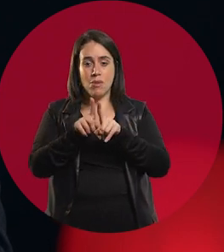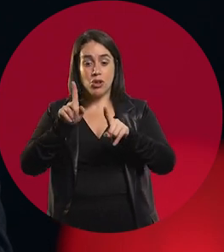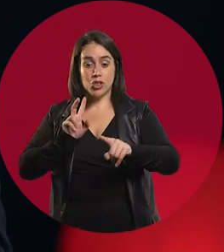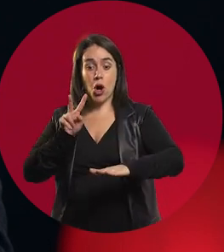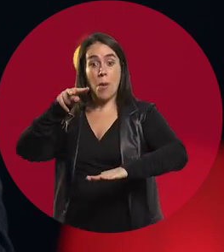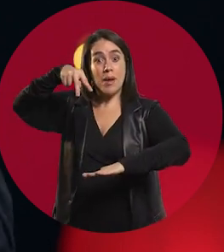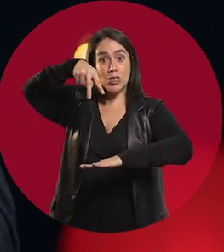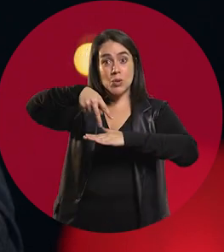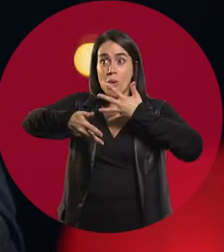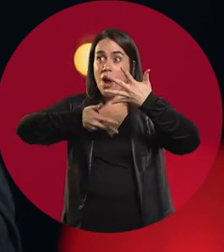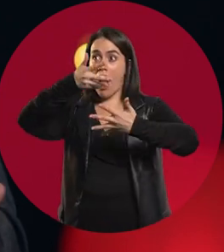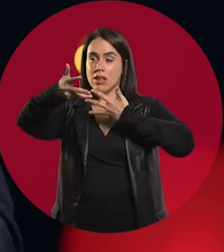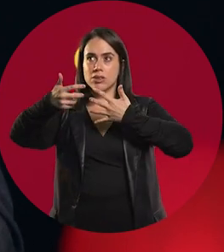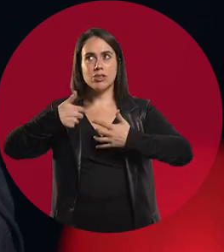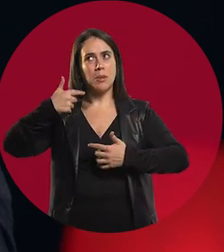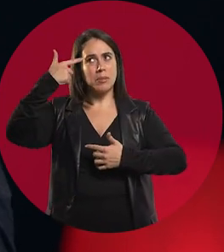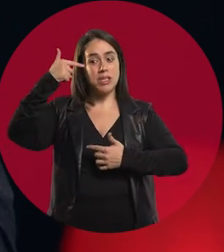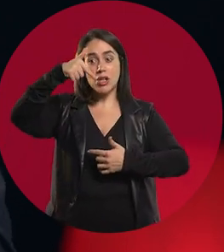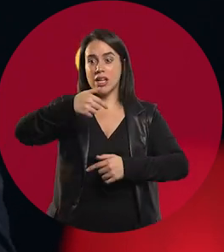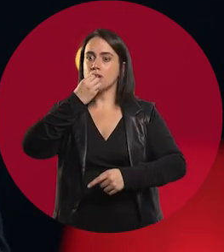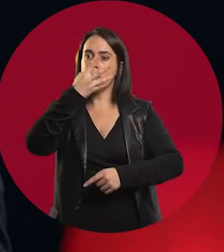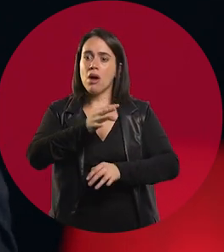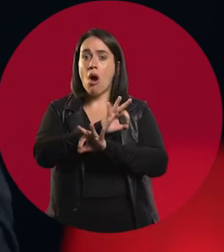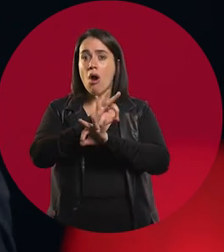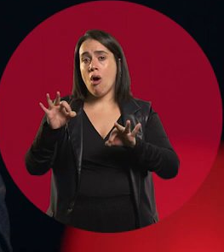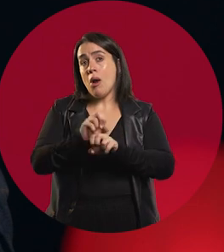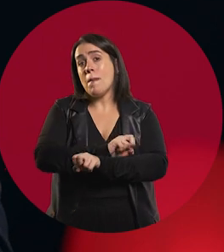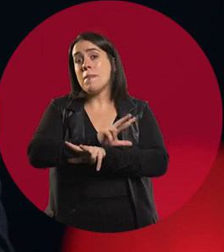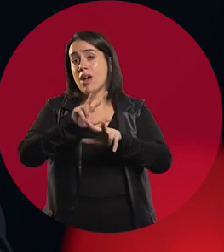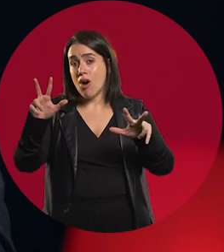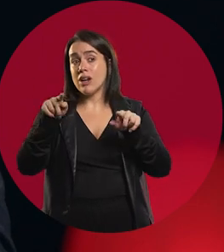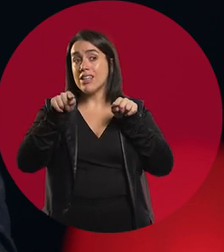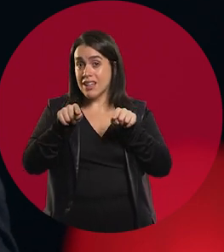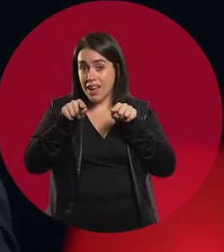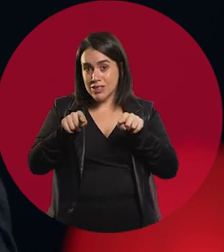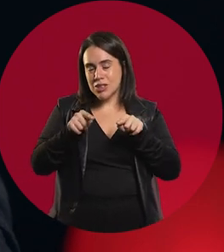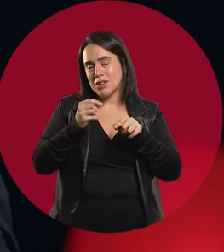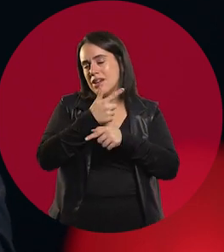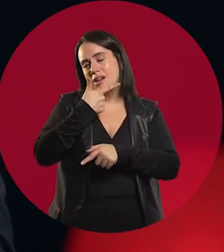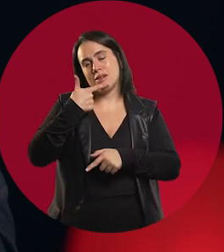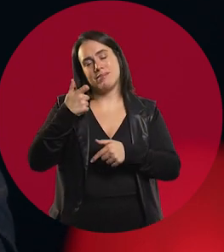I say: "This may be the best performance of my life", and that's a fantastic feeling.